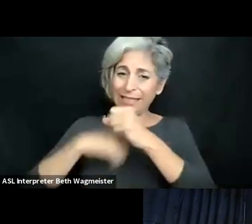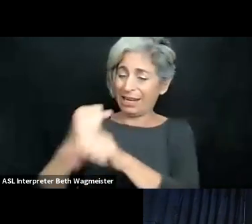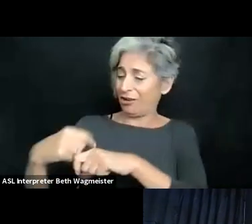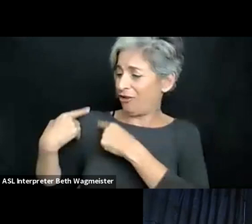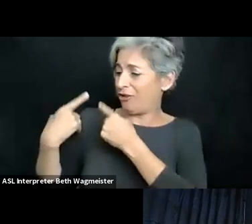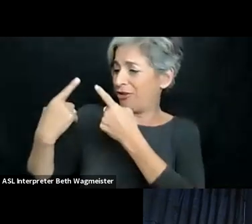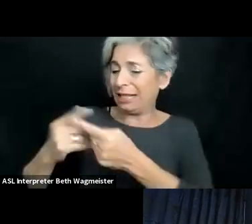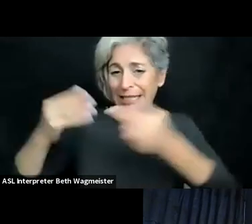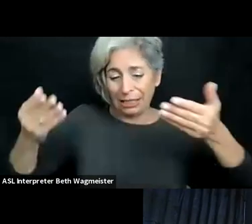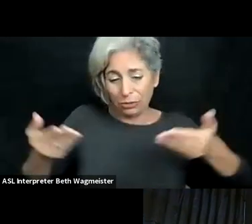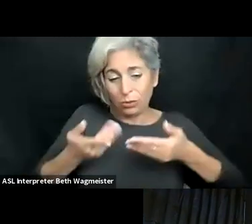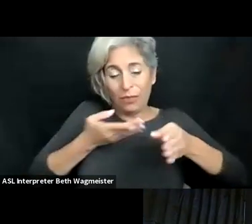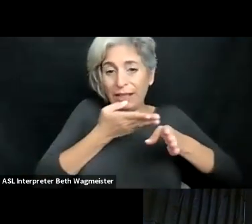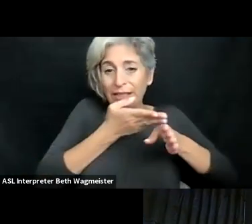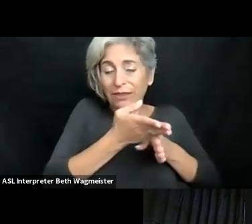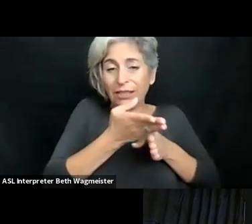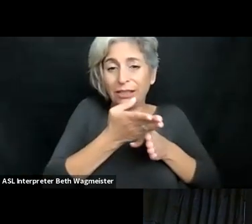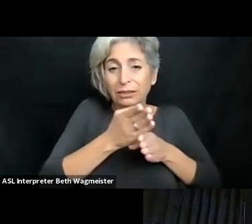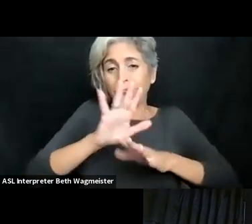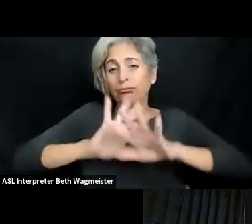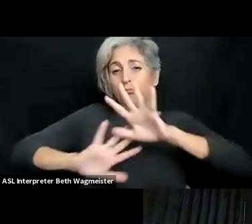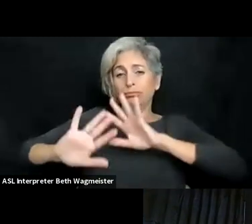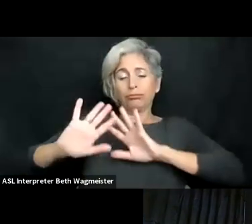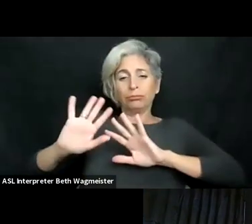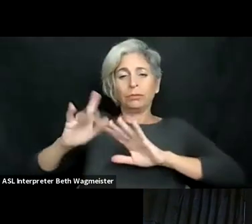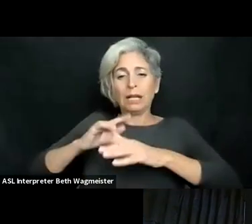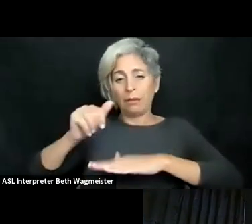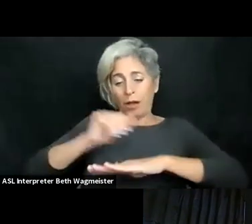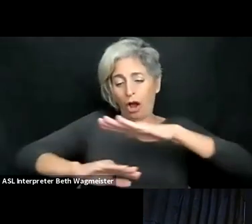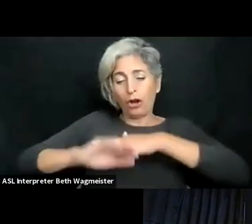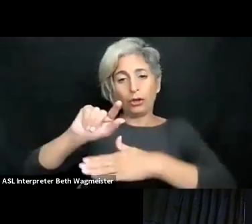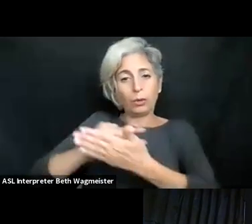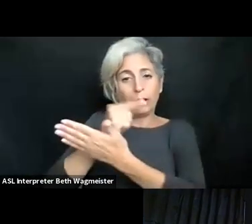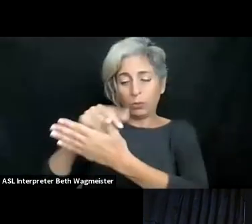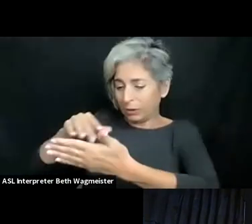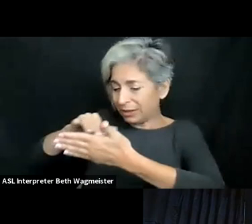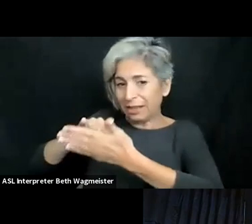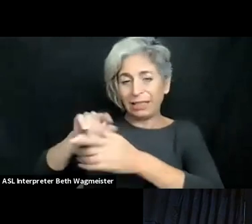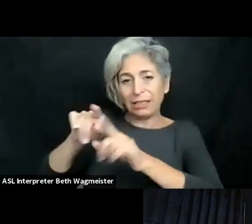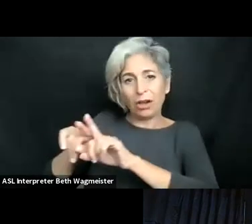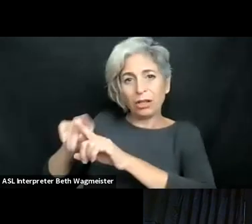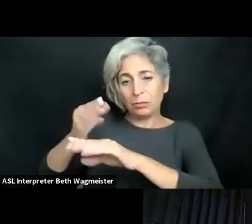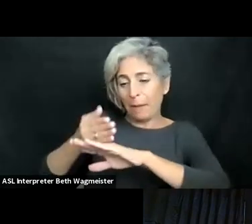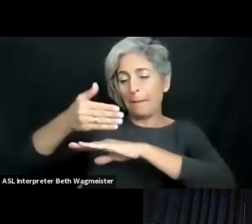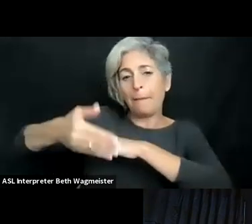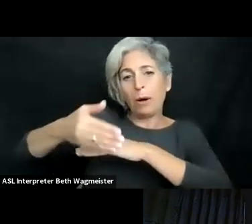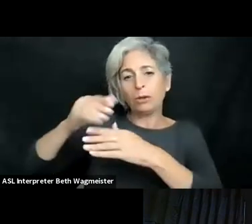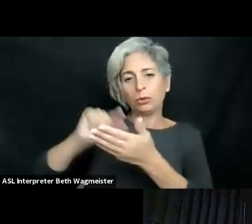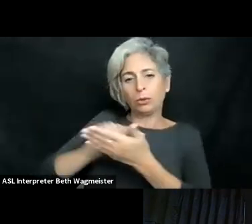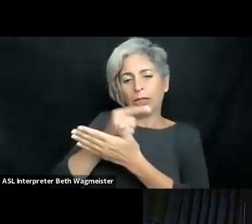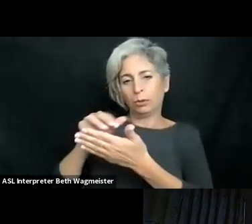technology, it's been my field of research for the past 14 years, I've been introduced to